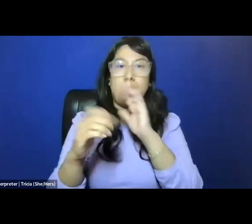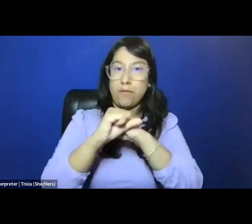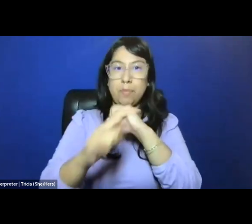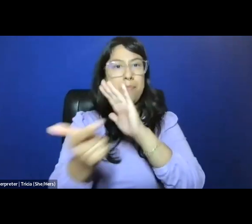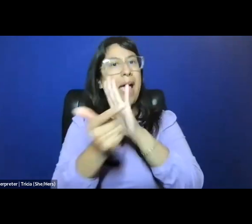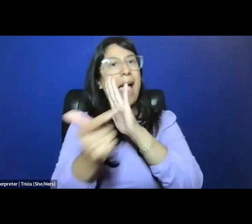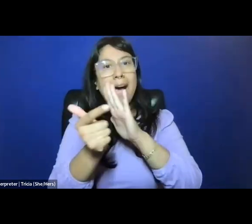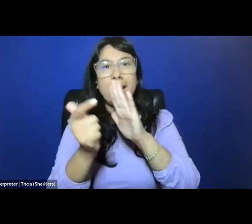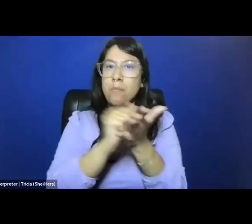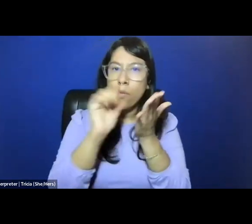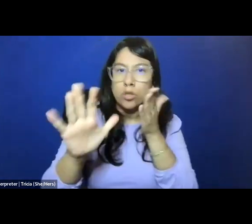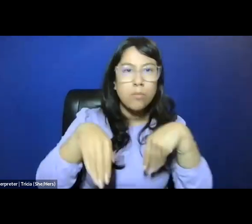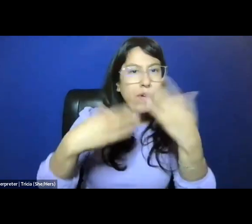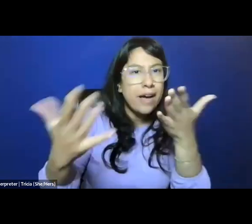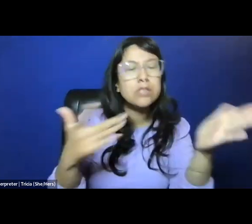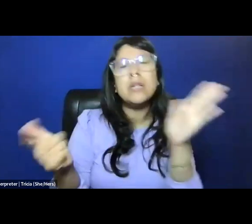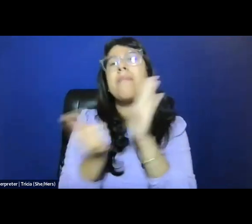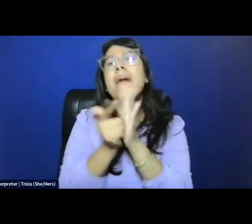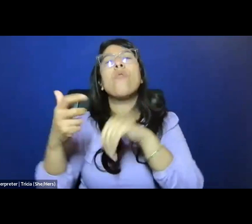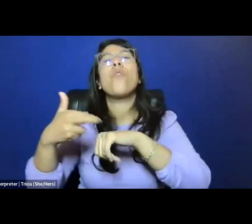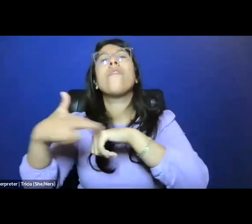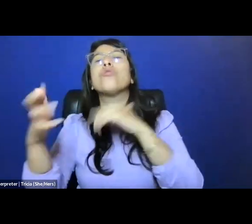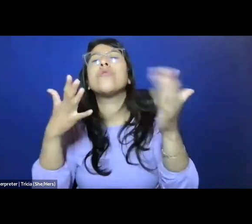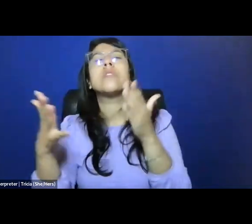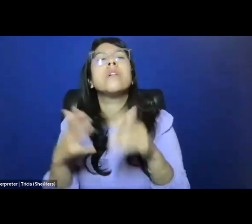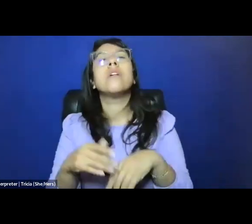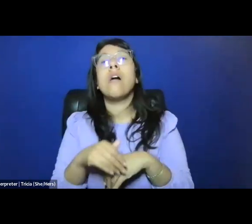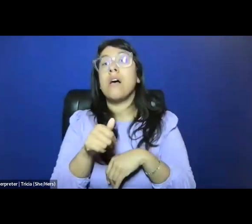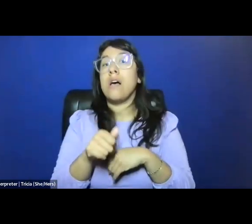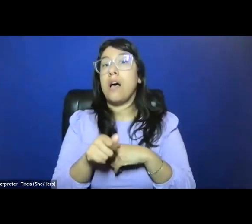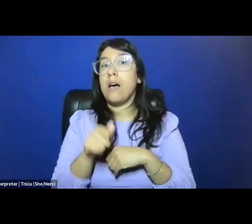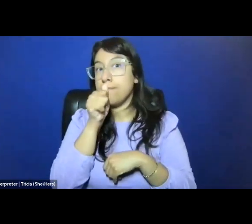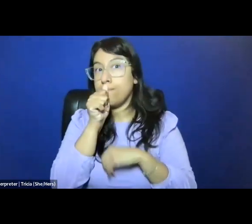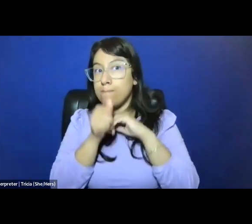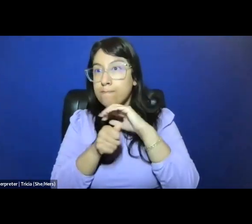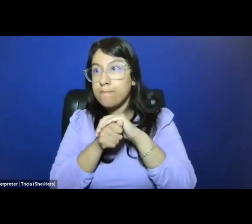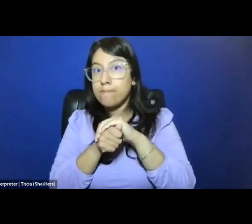to ban abortion referral services, to send undercover agents pretending to be pregnant people,